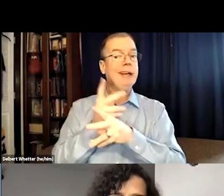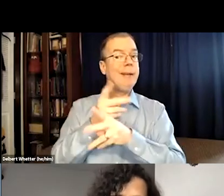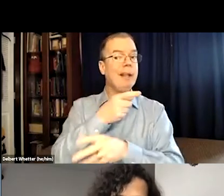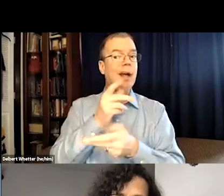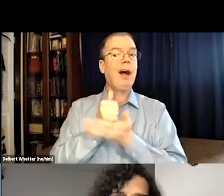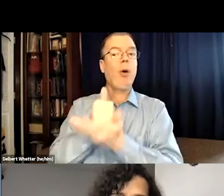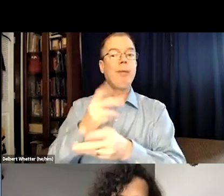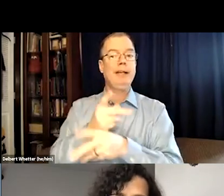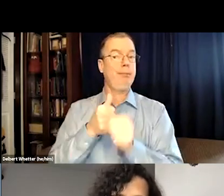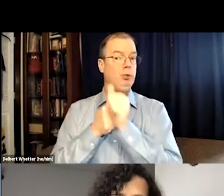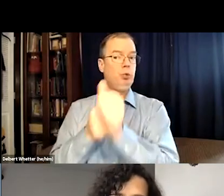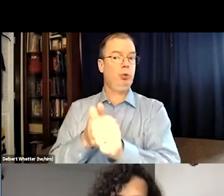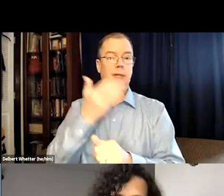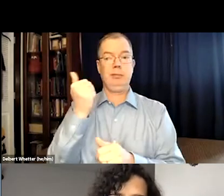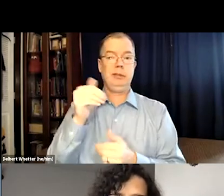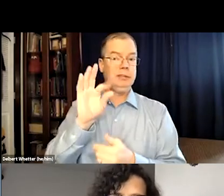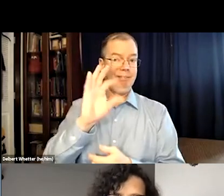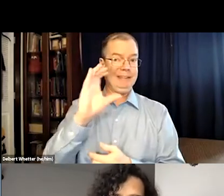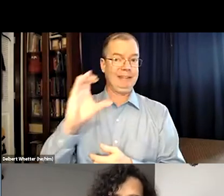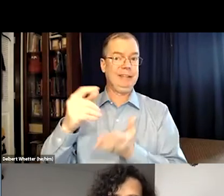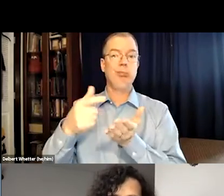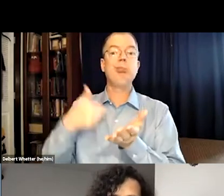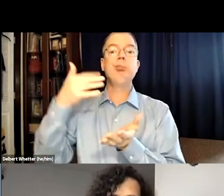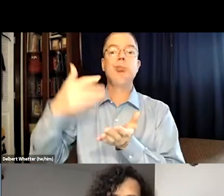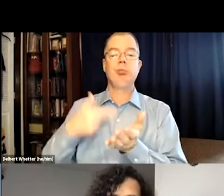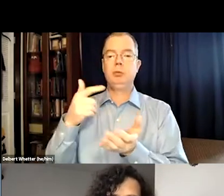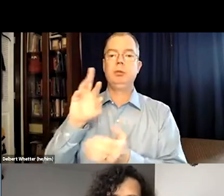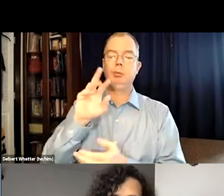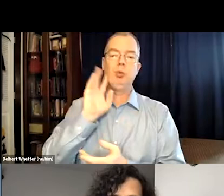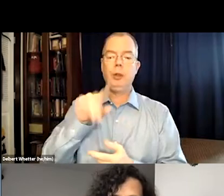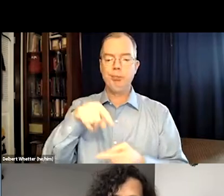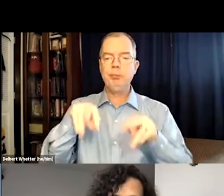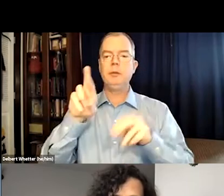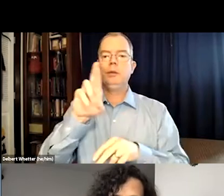So that's first of all, and it helps keep the compliance going as